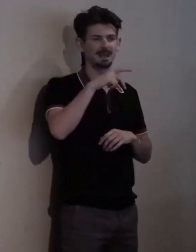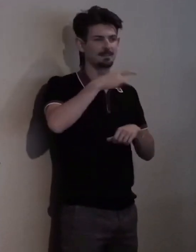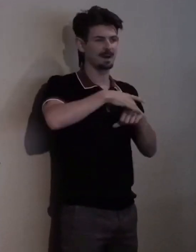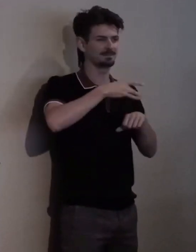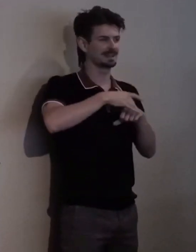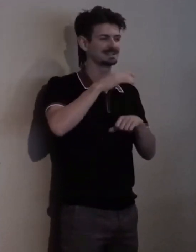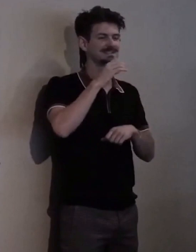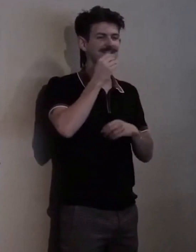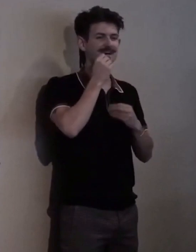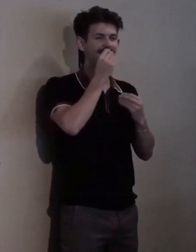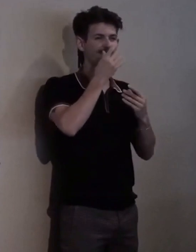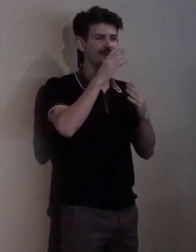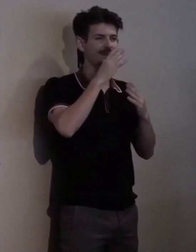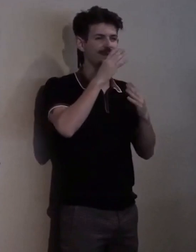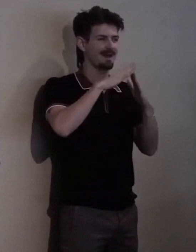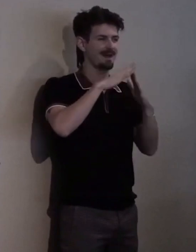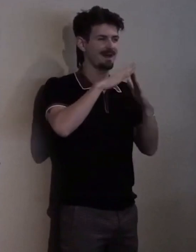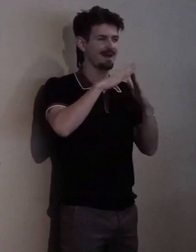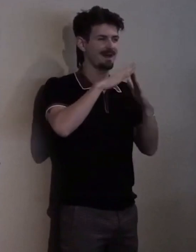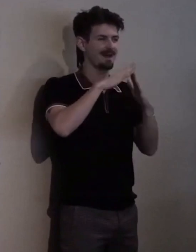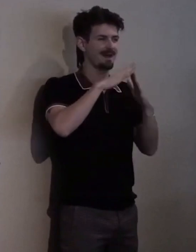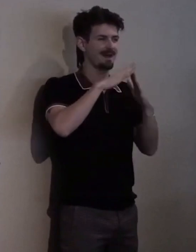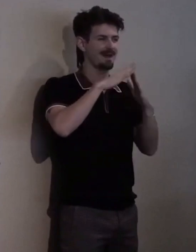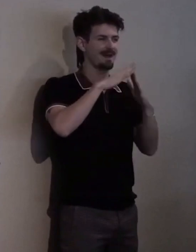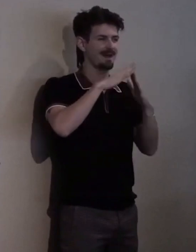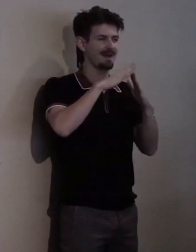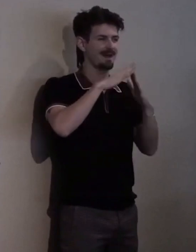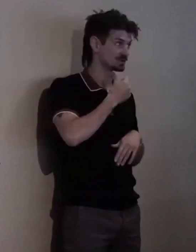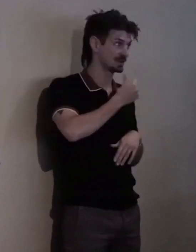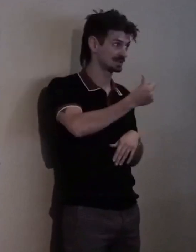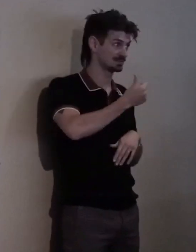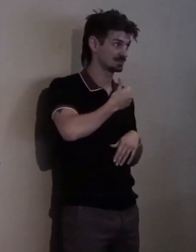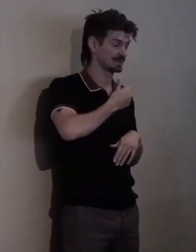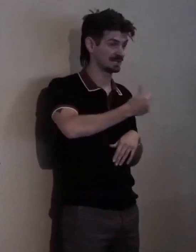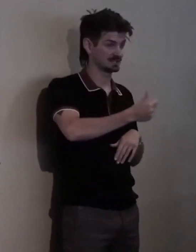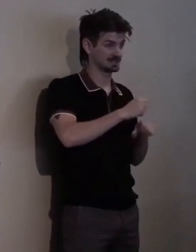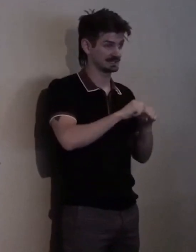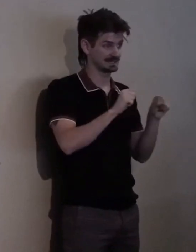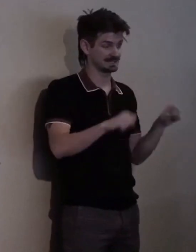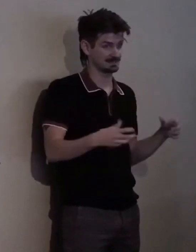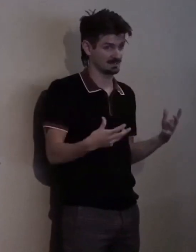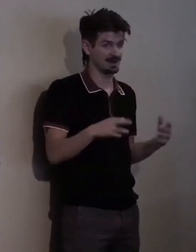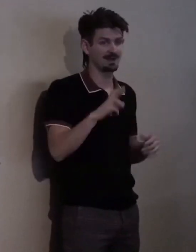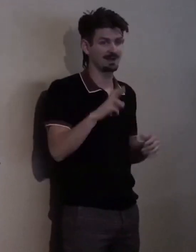and our favorite transportation system and our frenemy RTD.